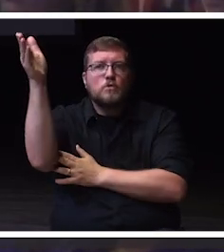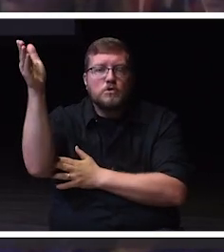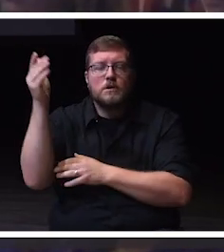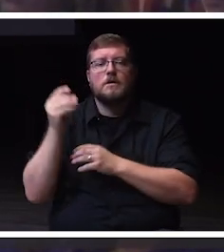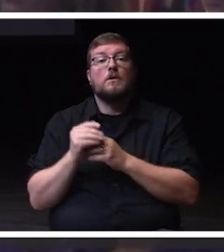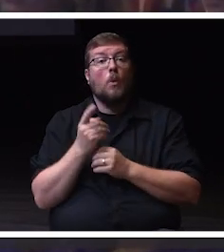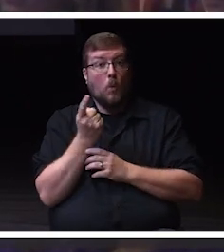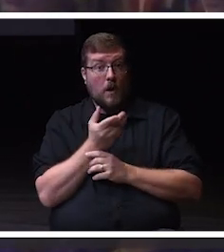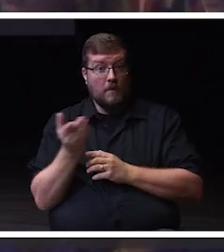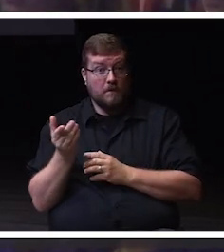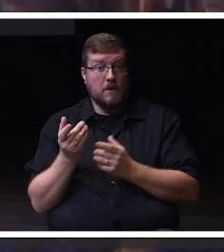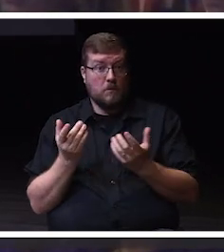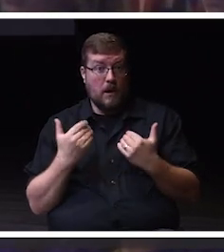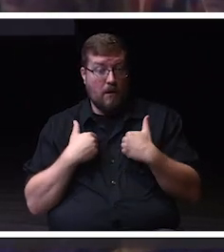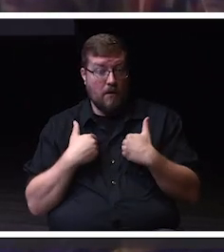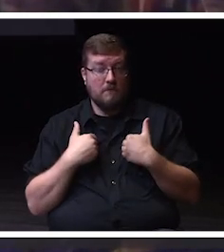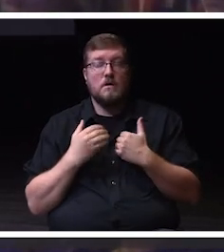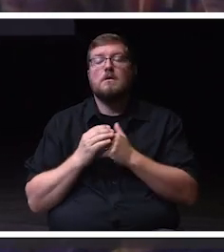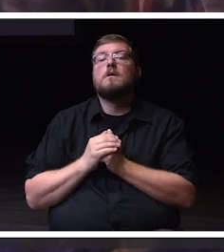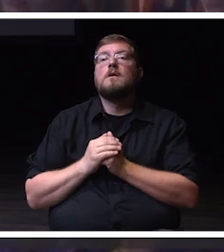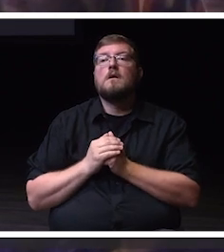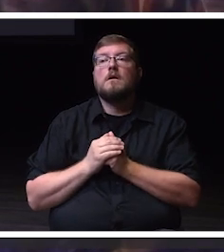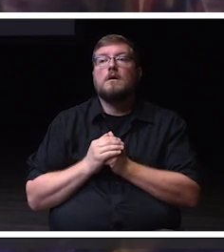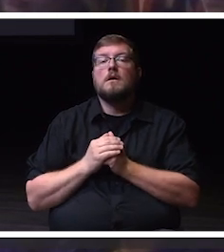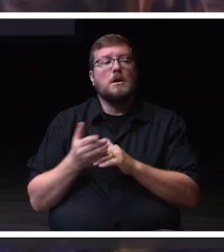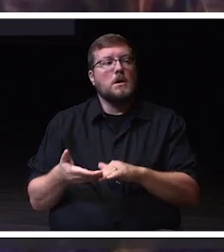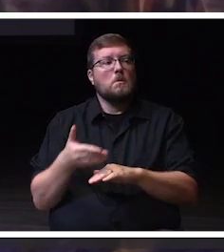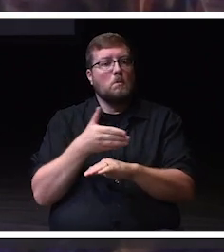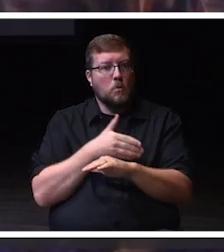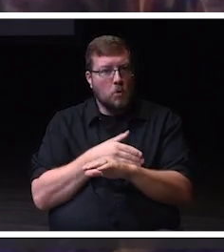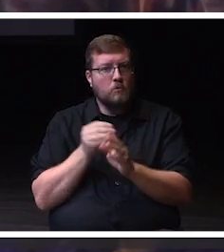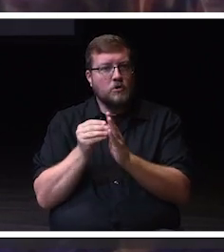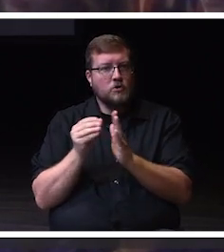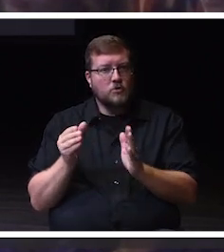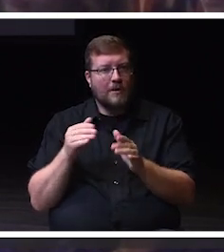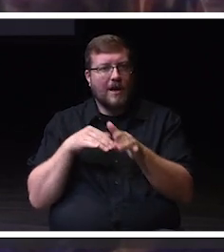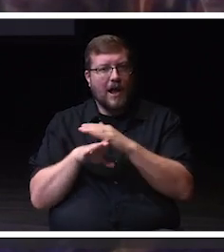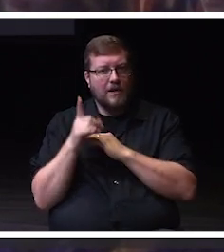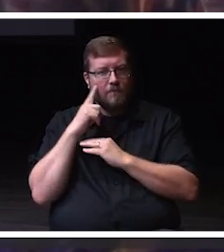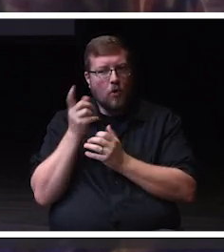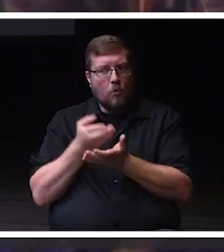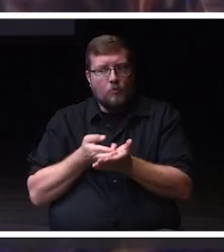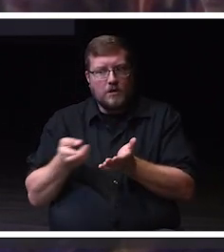plan is to improve student access to resources. So in order to fulfill that goal,